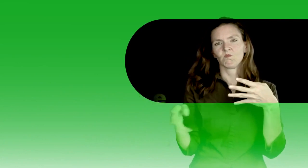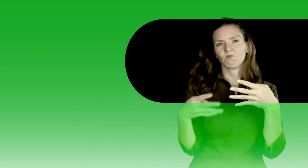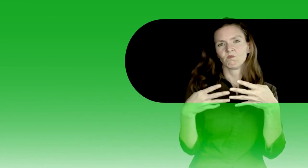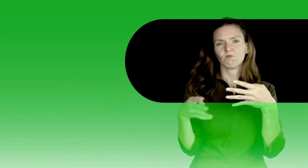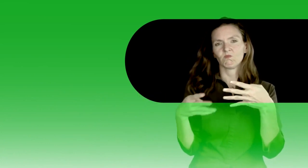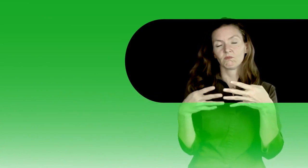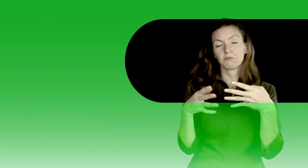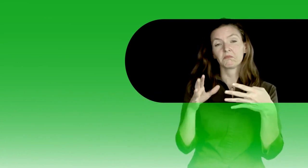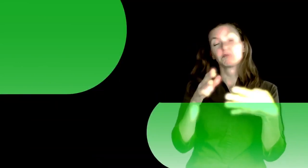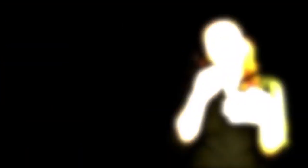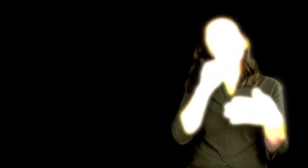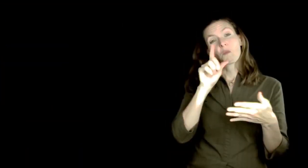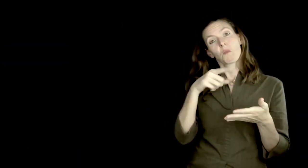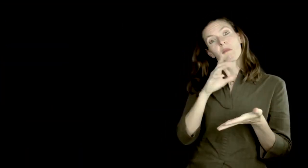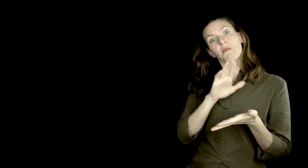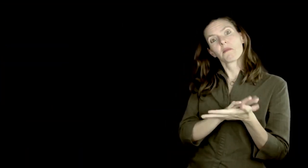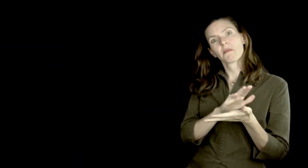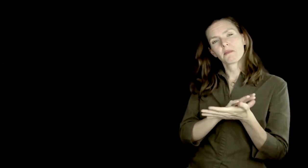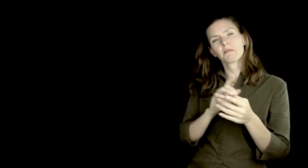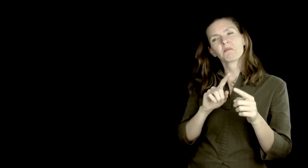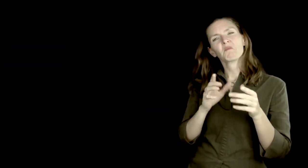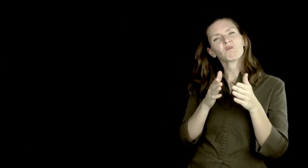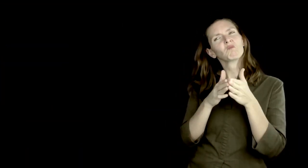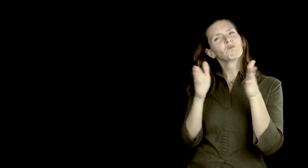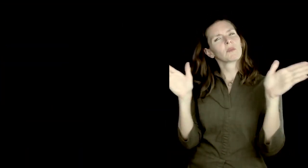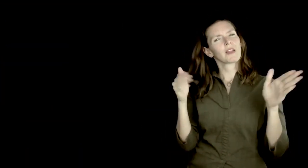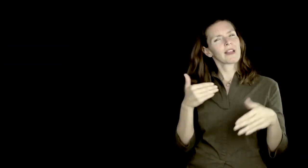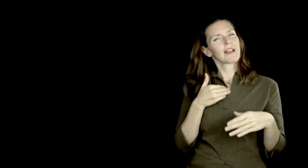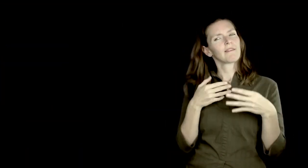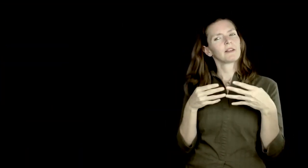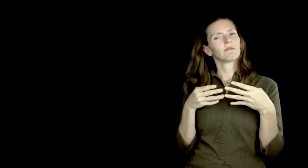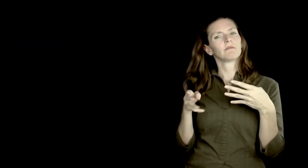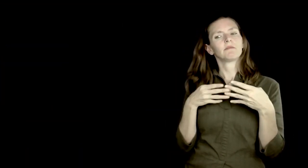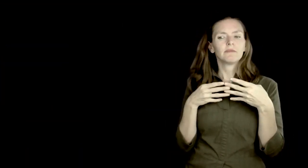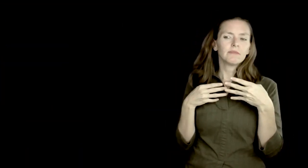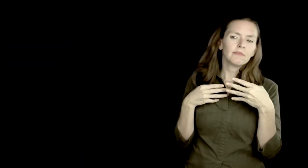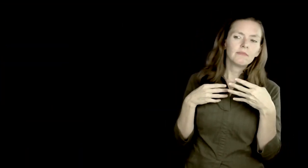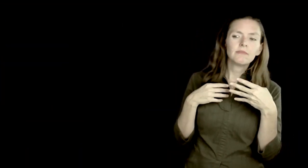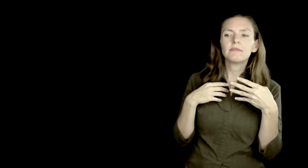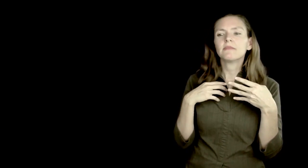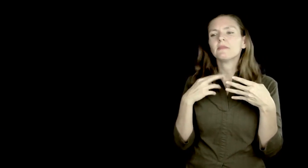Not only academic gatekeeping-- there are gatekeeping techniques everywhere.